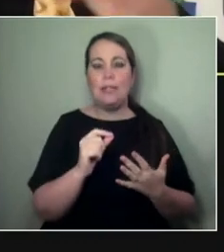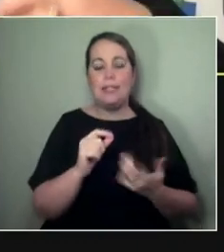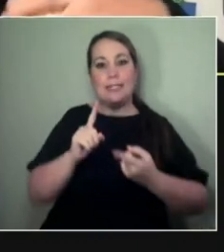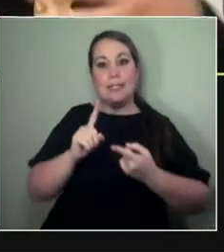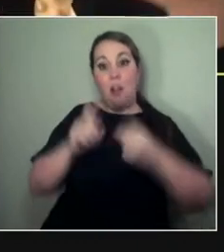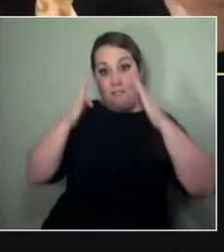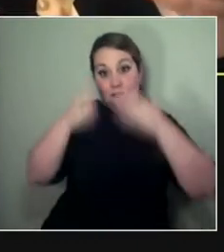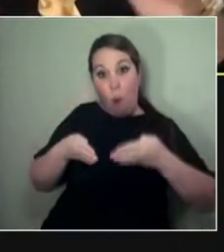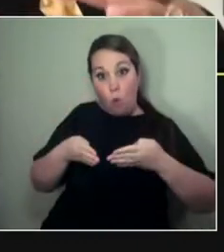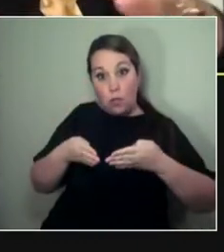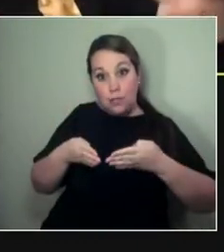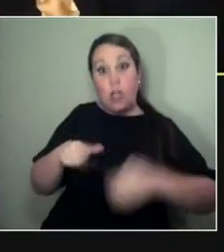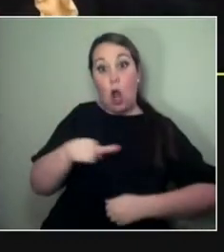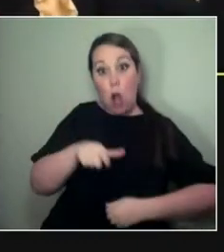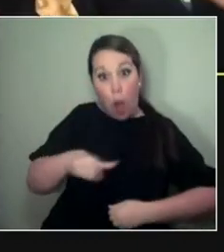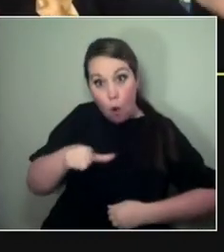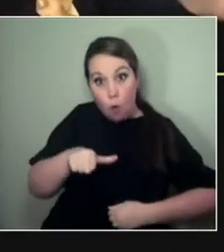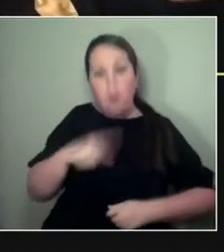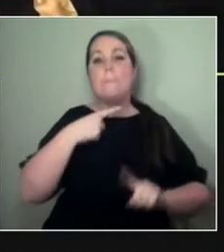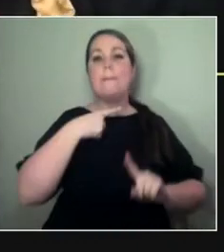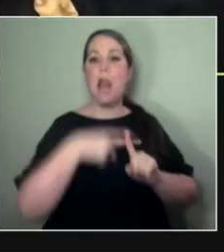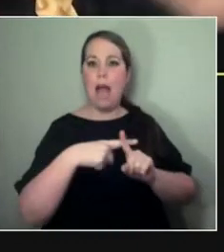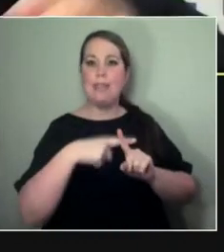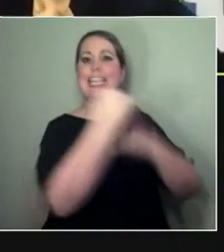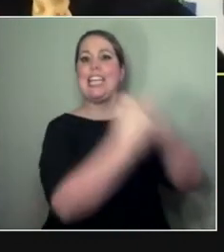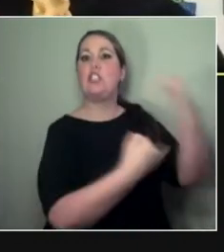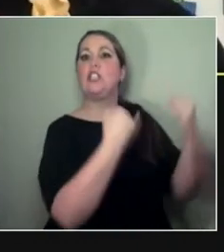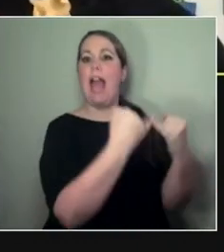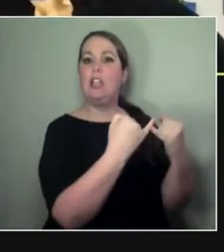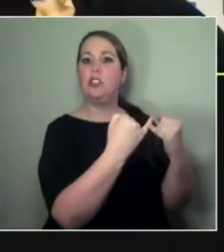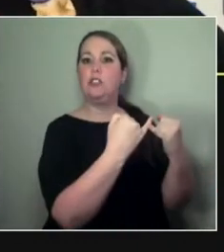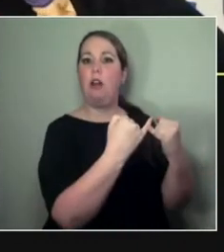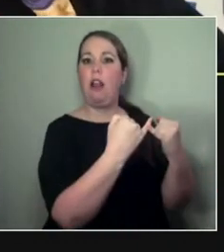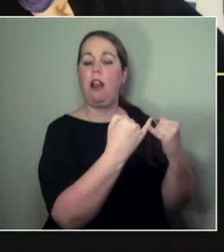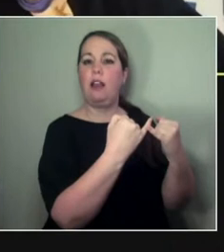this idea of local, regional, national, international?